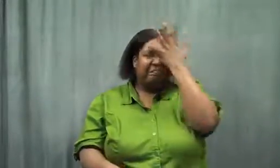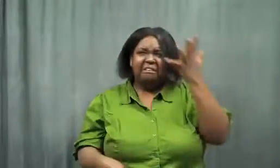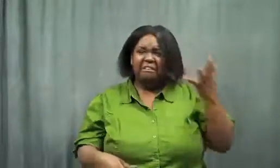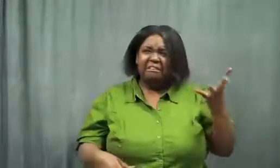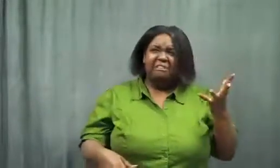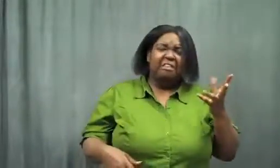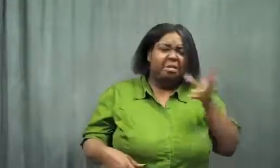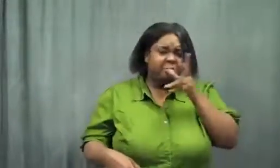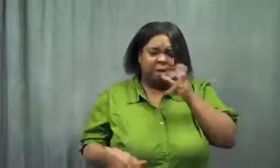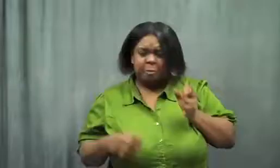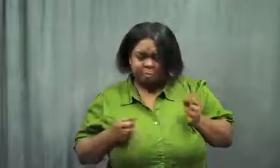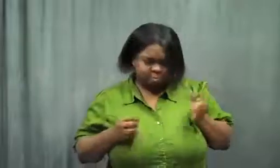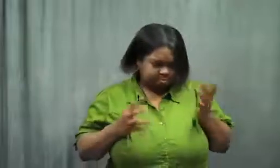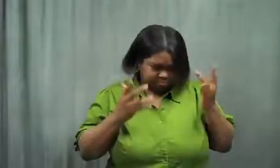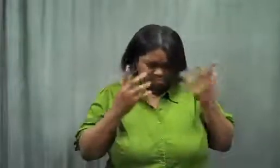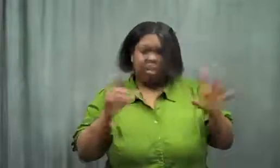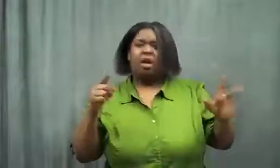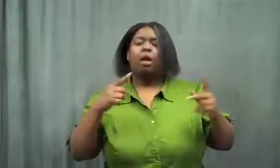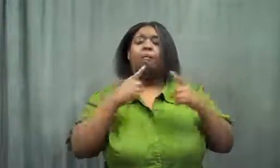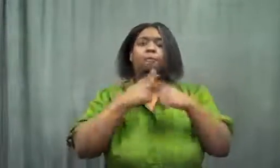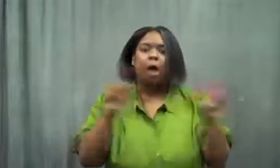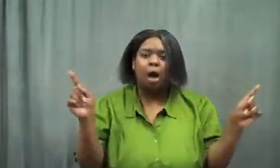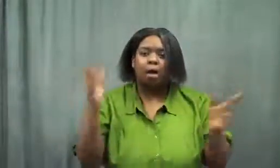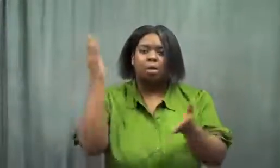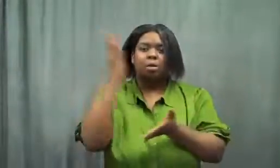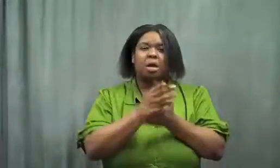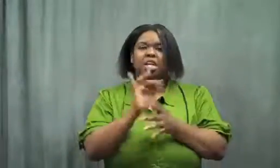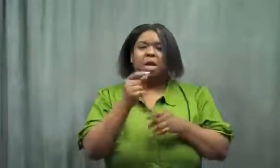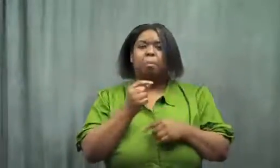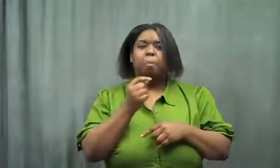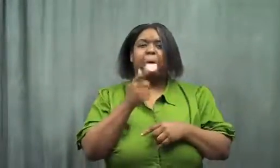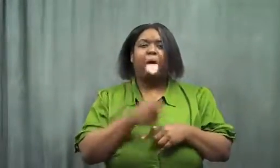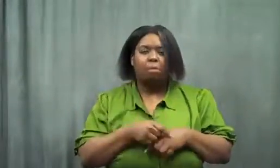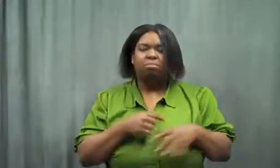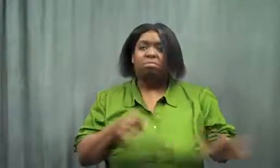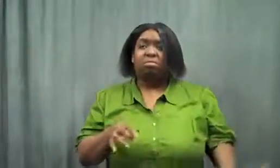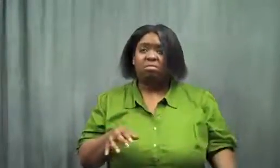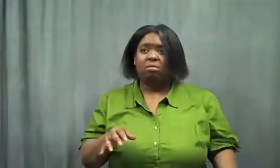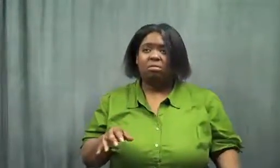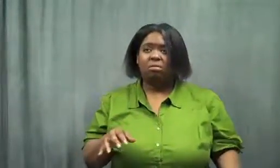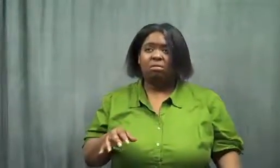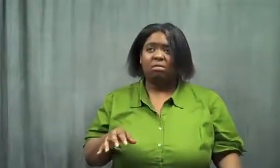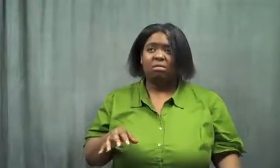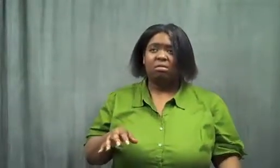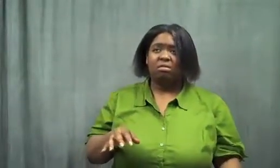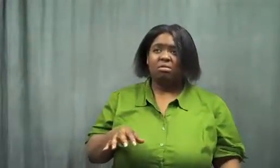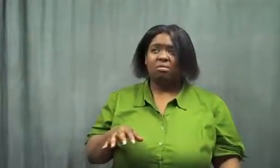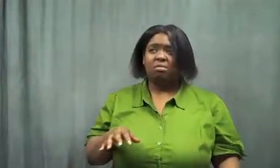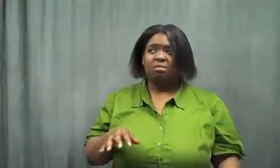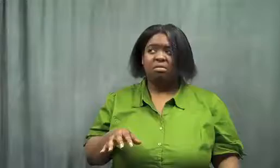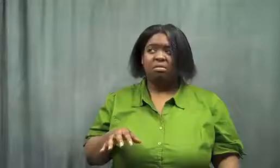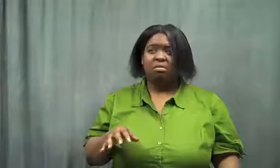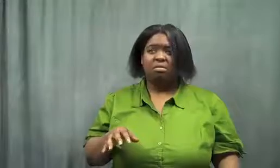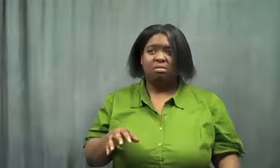It finally stopped. I farted.